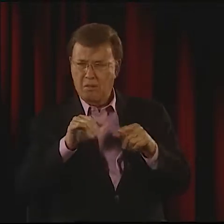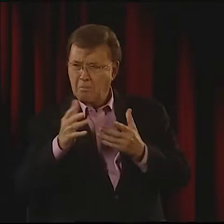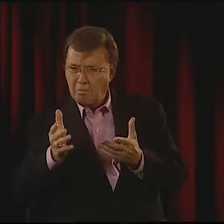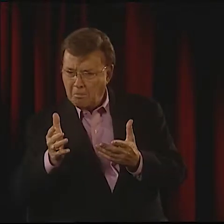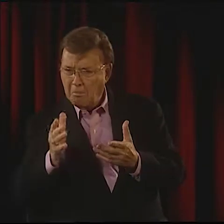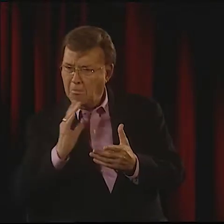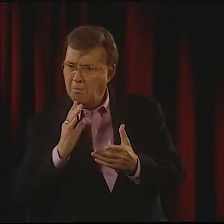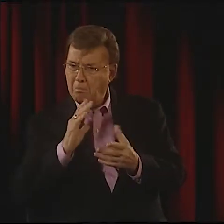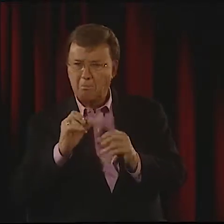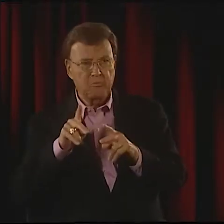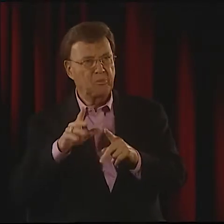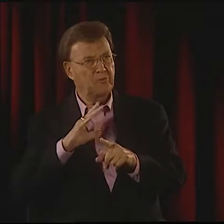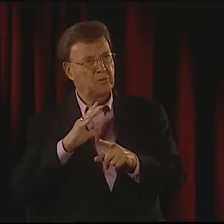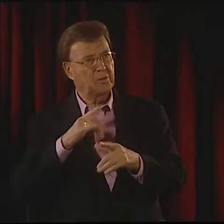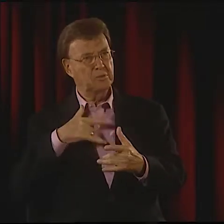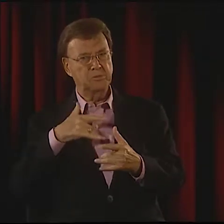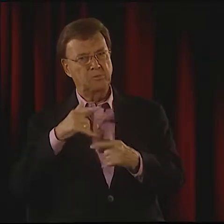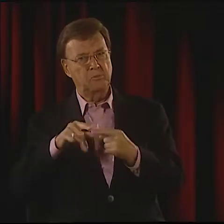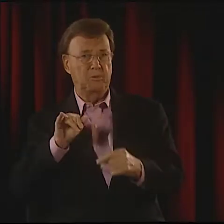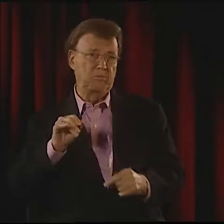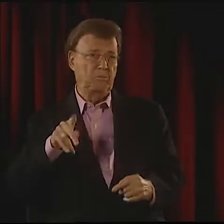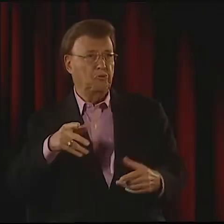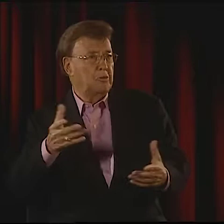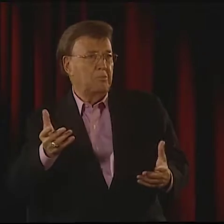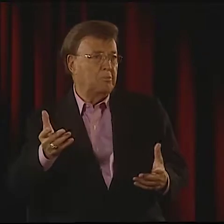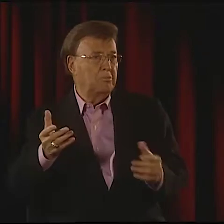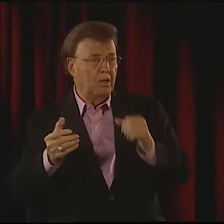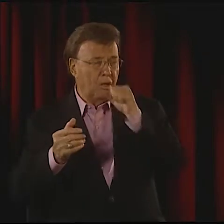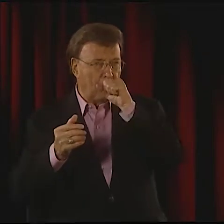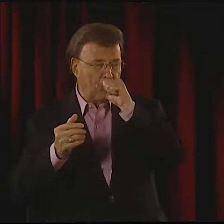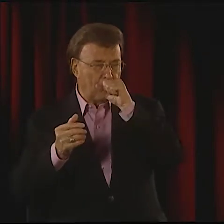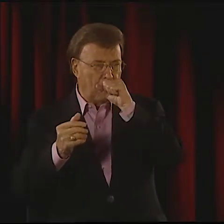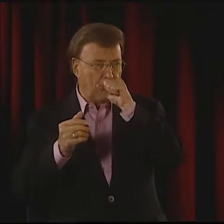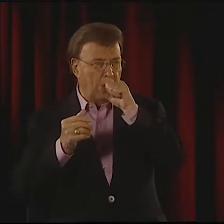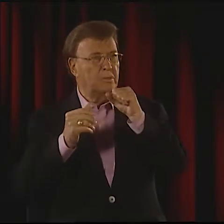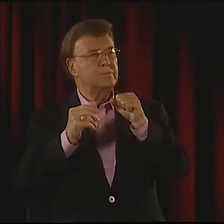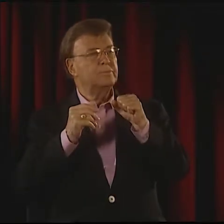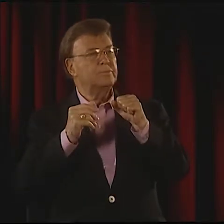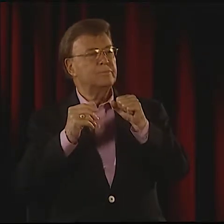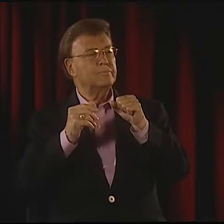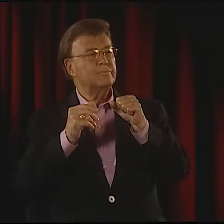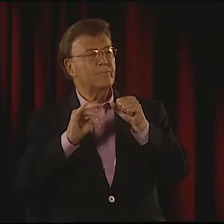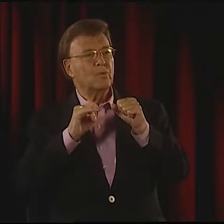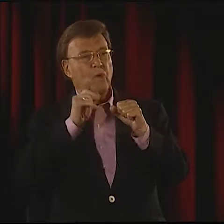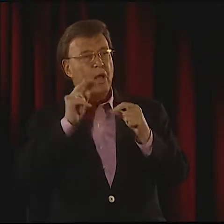IT WAS WITH BELLUGI, SO WHEN I LOOKED IT UP BY STOKOE, I LOOKED AT THE IDEAS IN IT, AND I THOUGHT, "FINE.